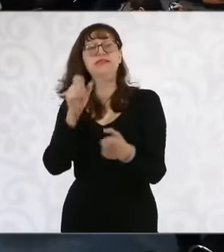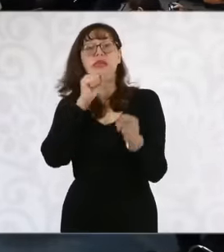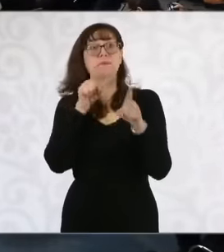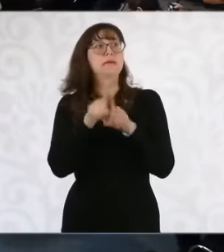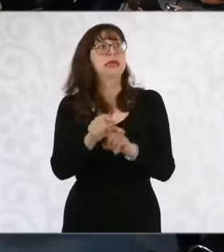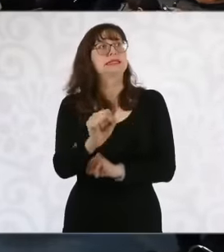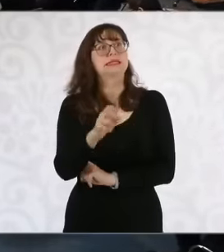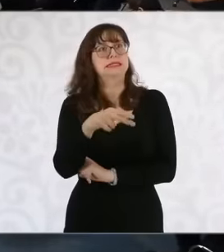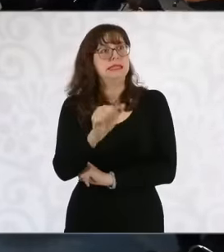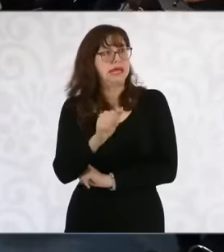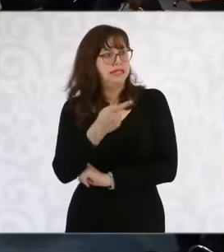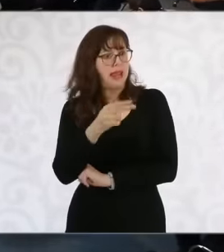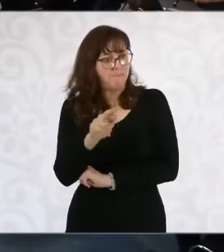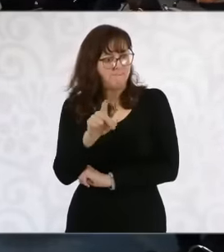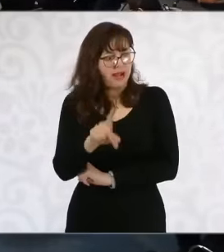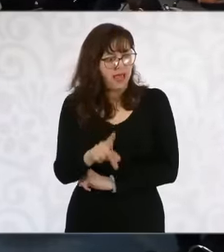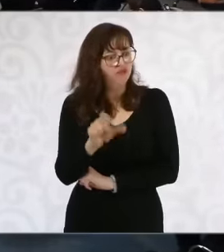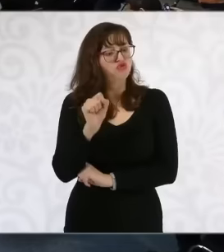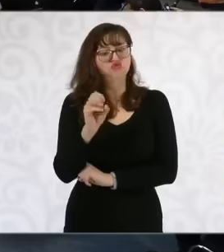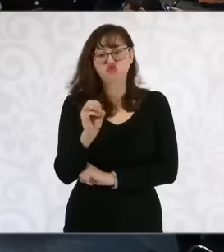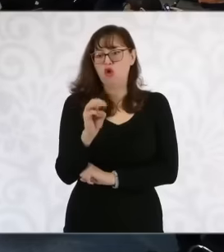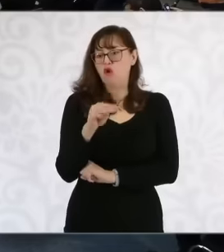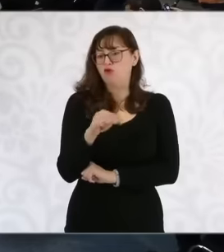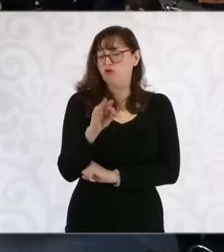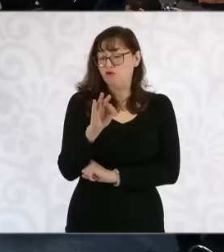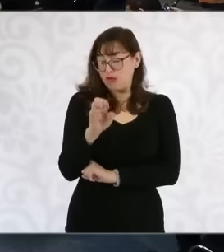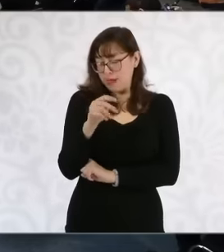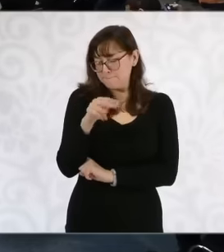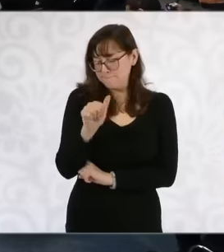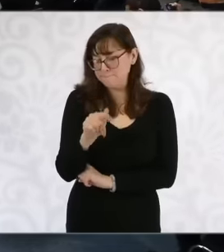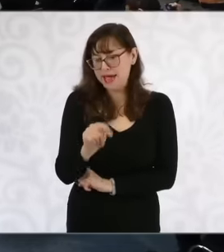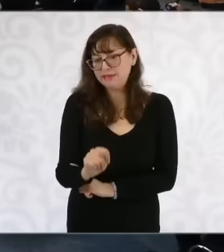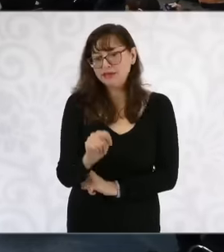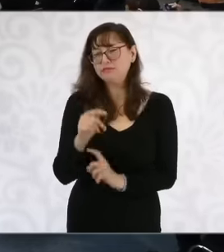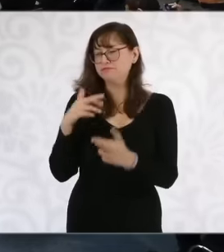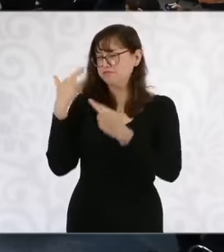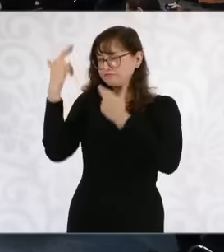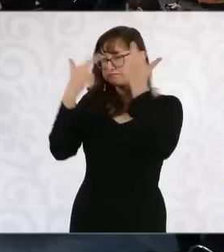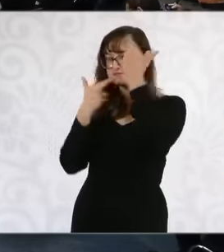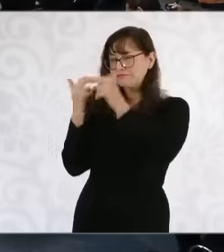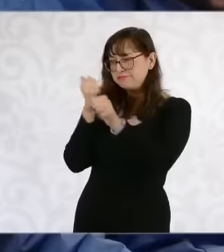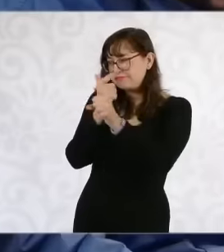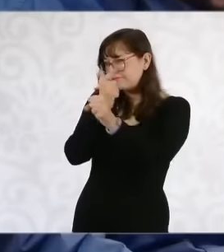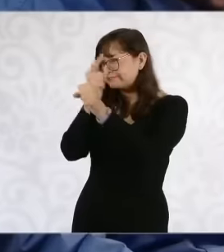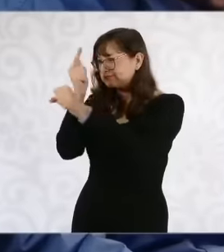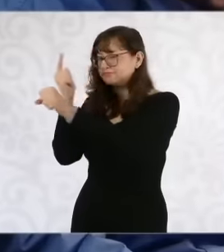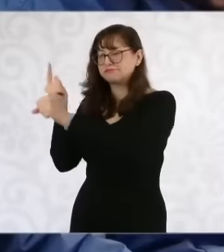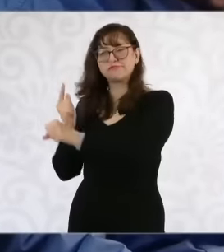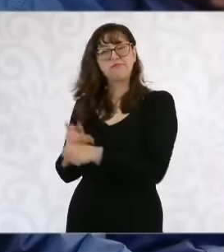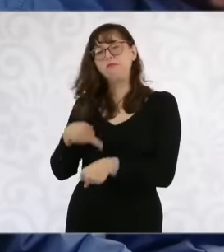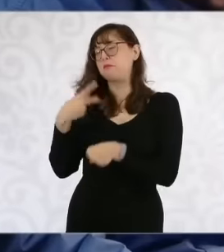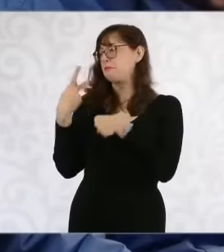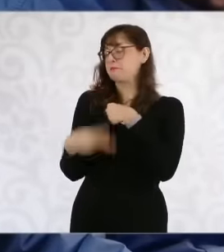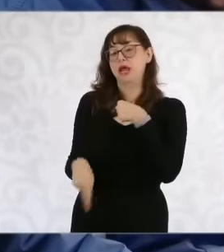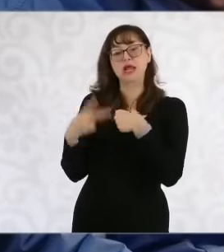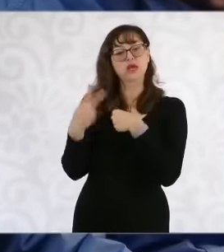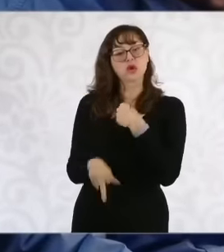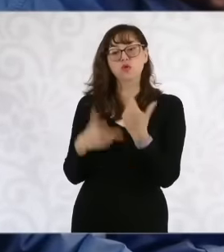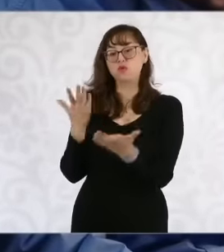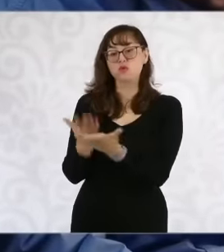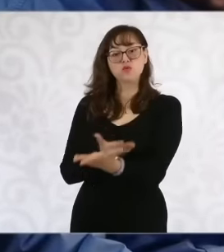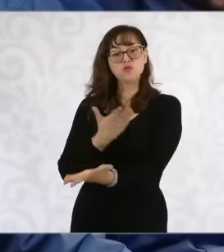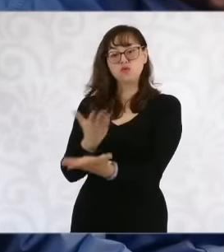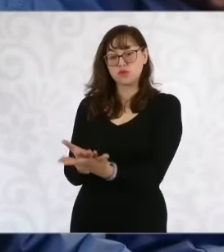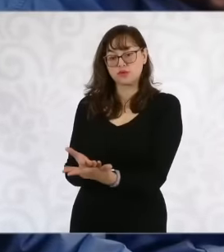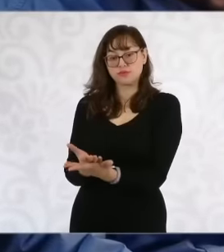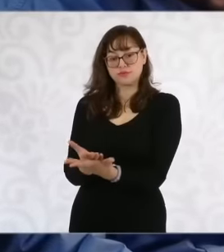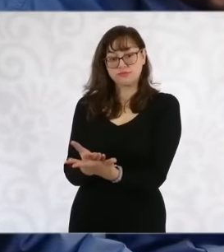sofem everyone was there presented an opinion and well from that moment on the semarnat was